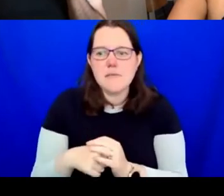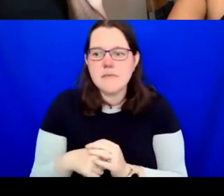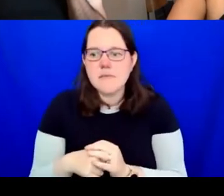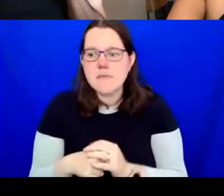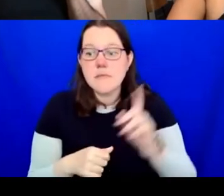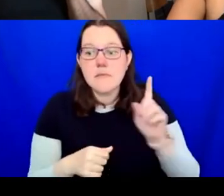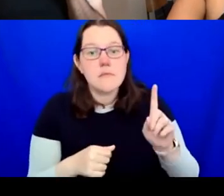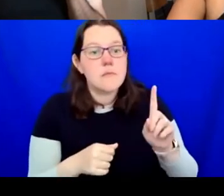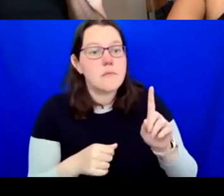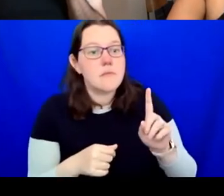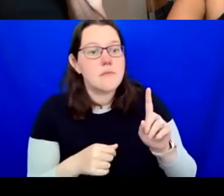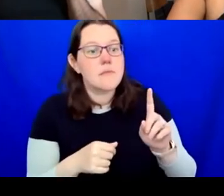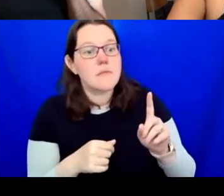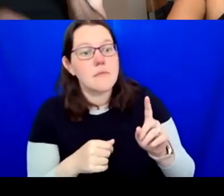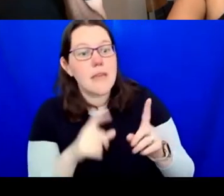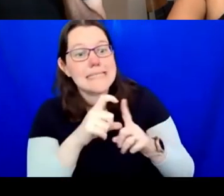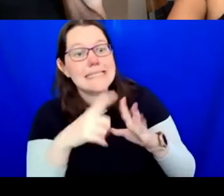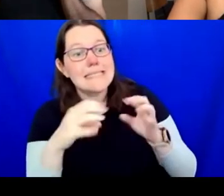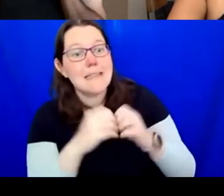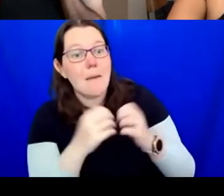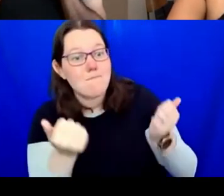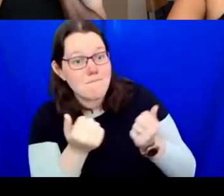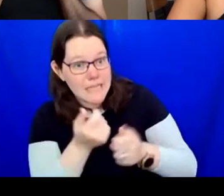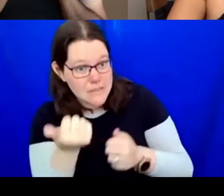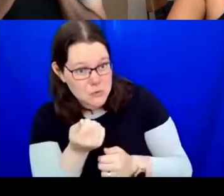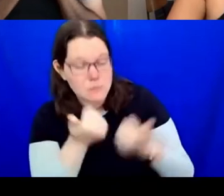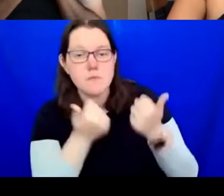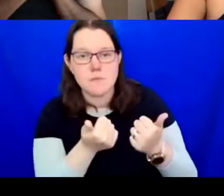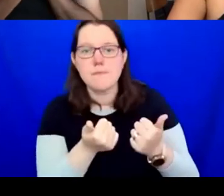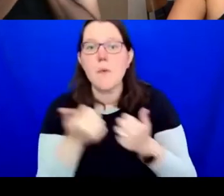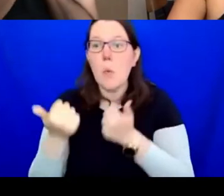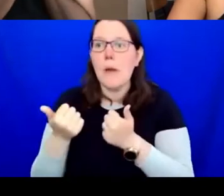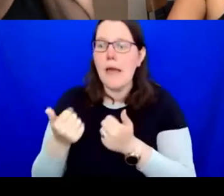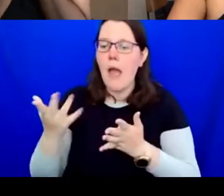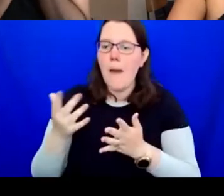Have critical friends, that's very important. Public